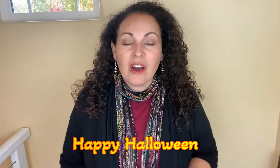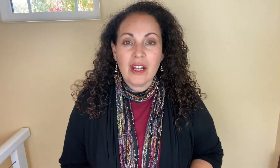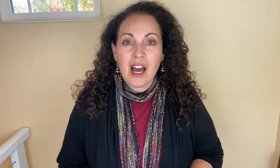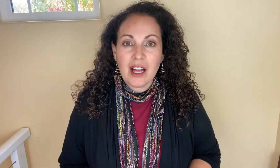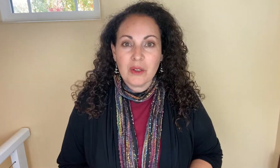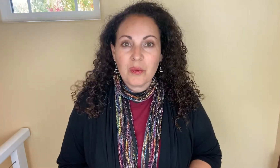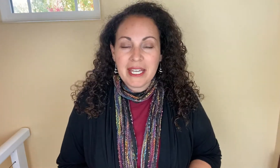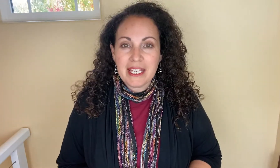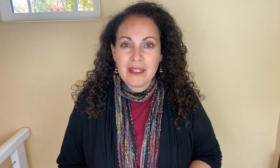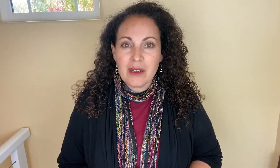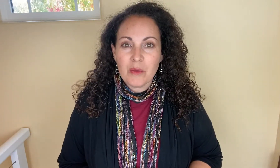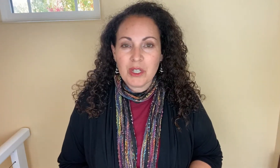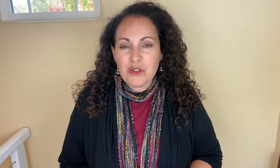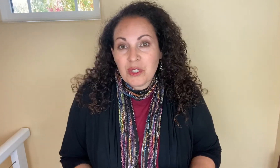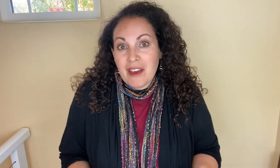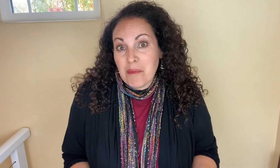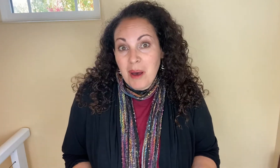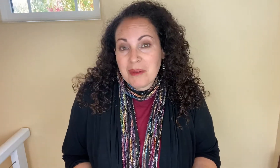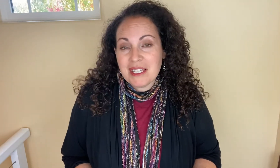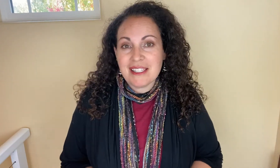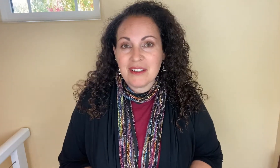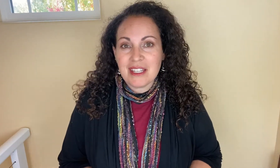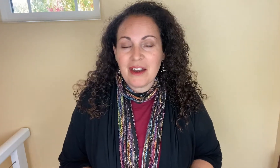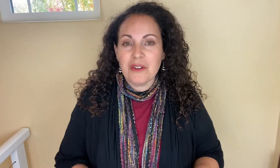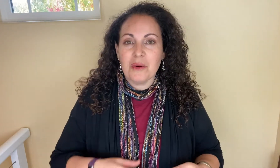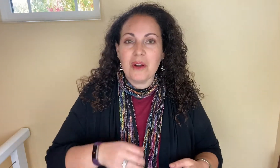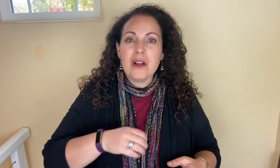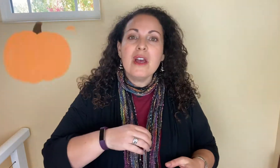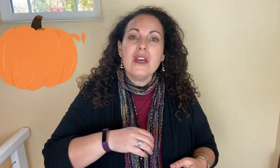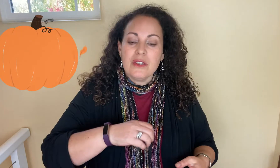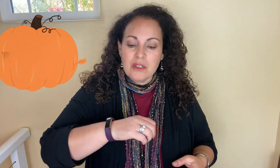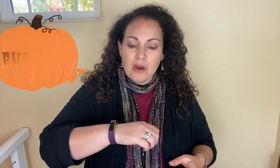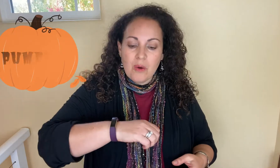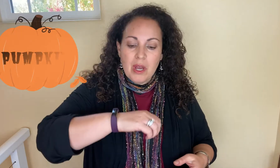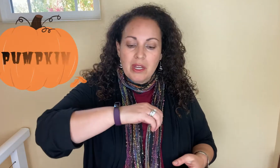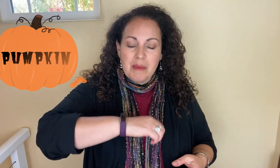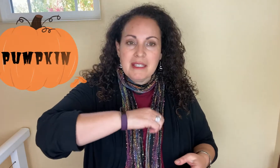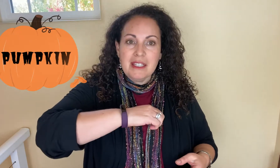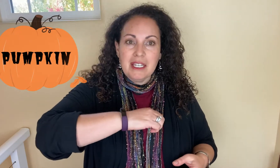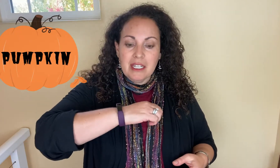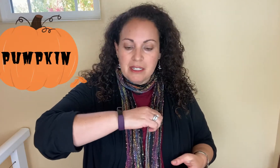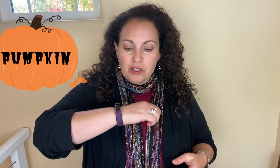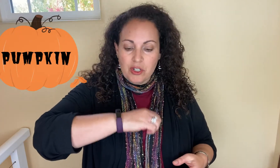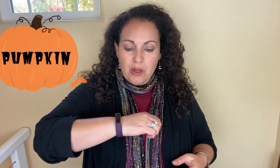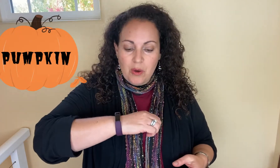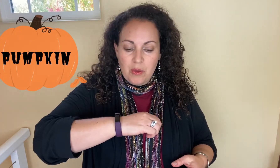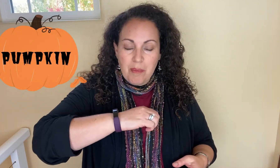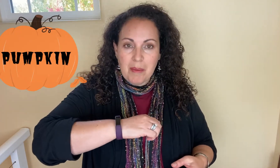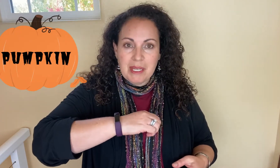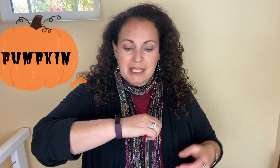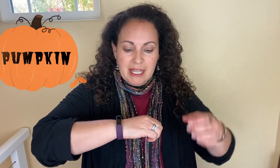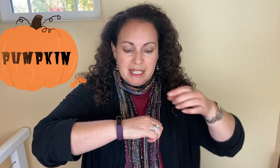Then on Halloween we usually have pumpkins outside our door so you're basically going to show the pumpkin like this.